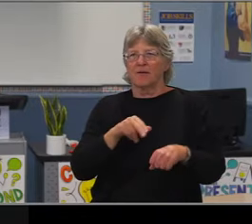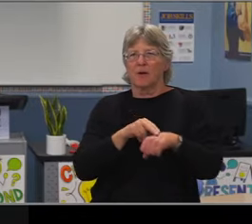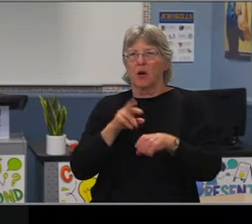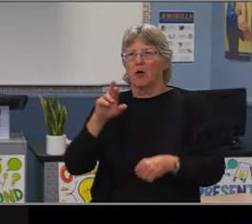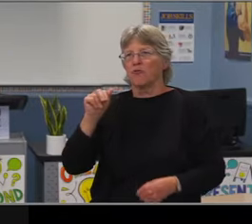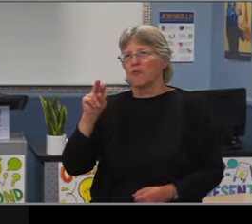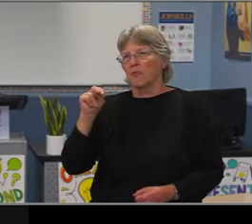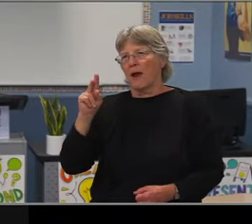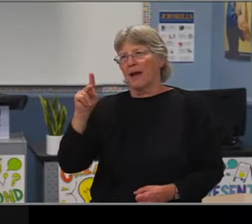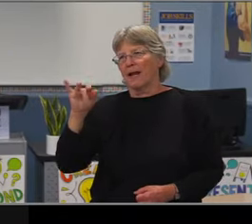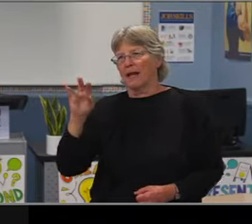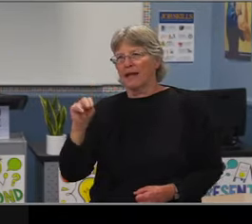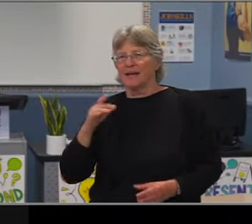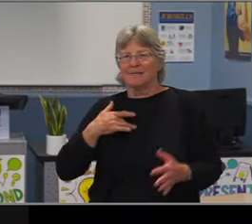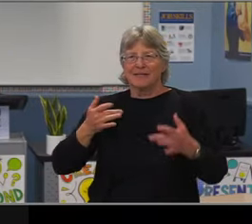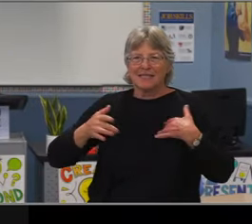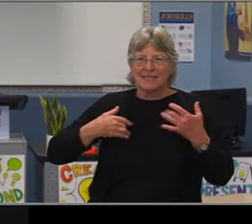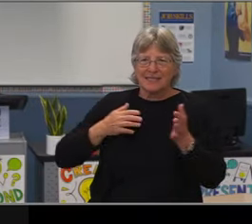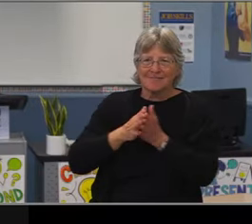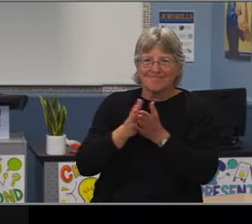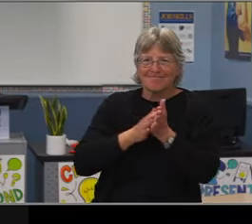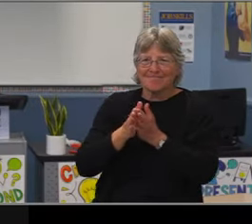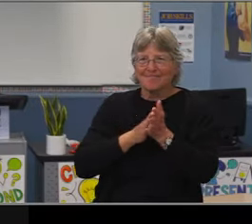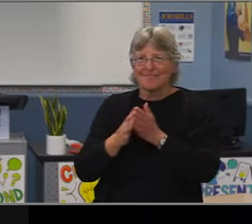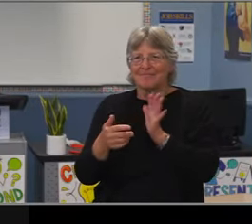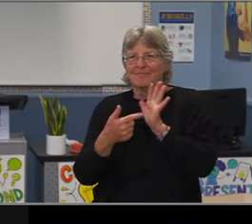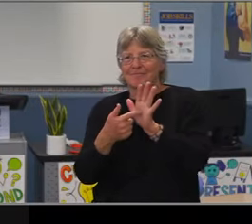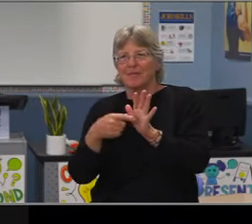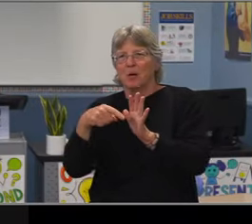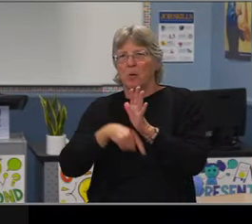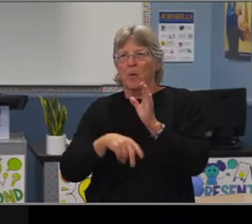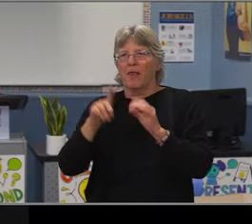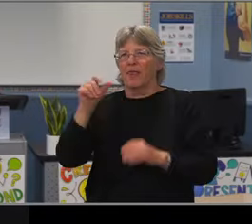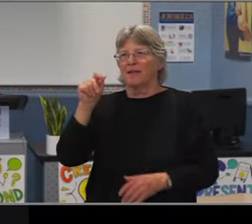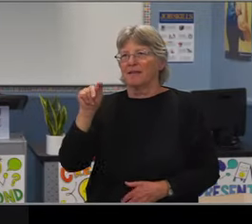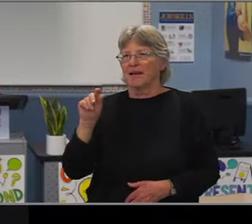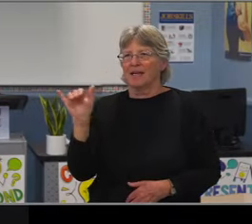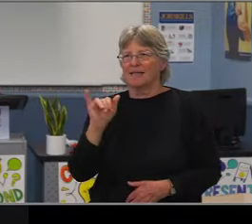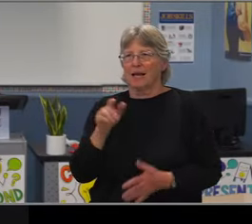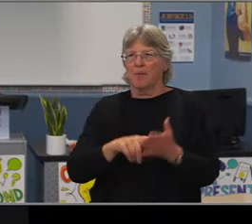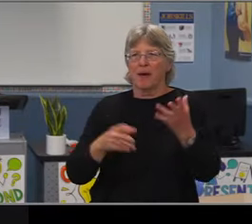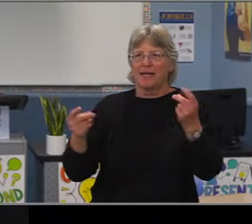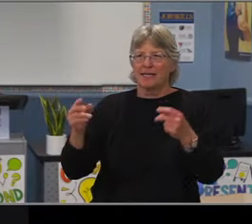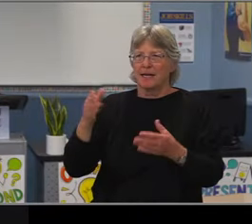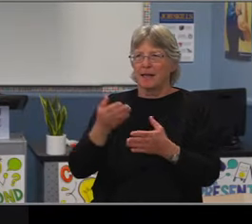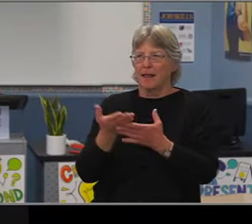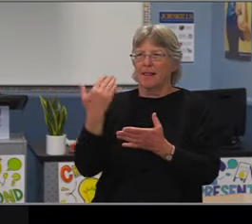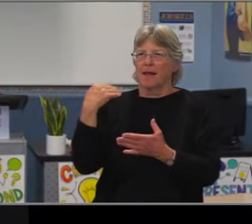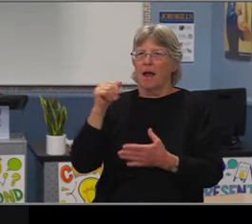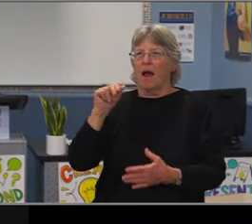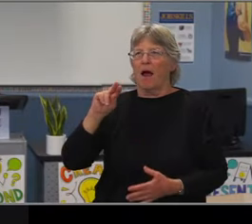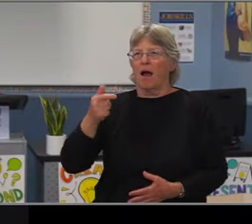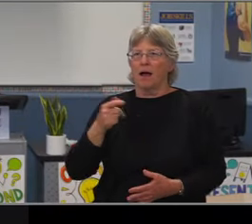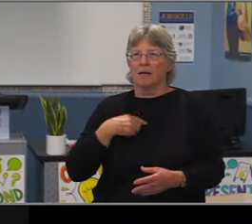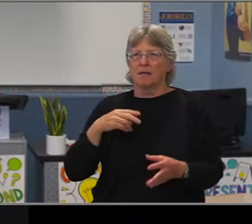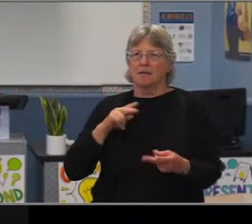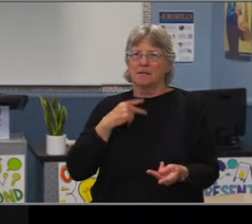and we start to think about that as we look to see are our groups of students over or underrepresented in certain areas? And one of those areas that we talked about last time